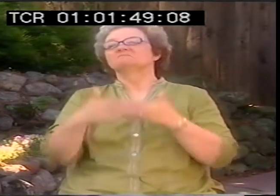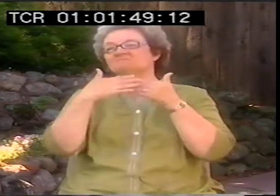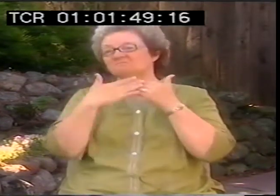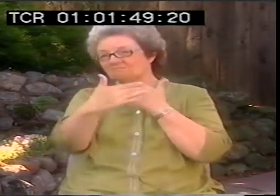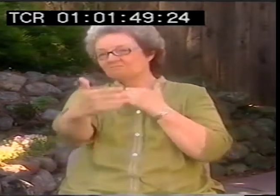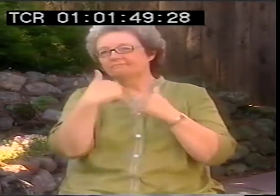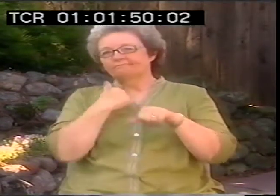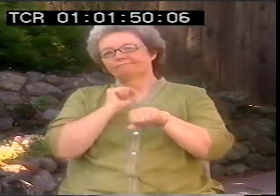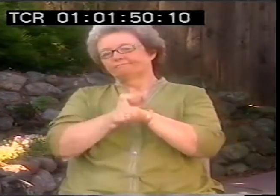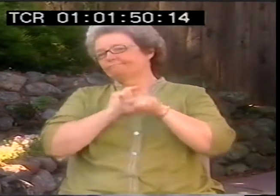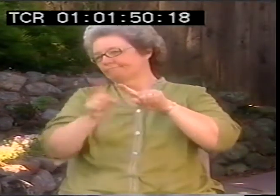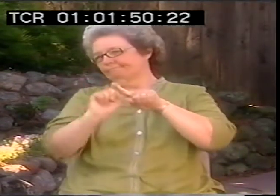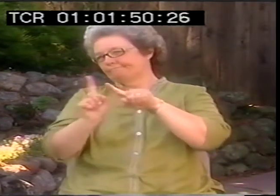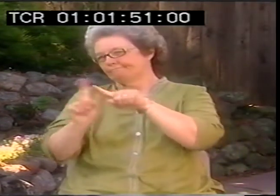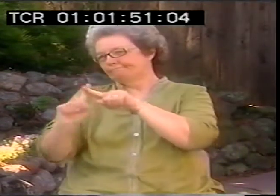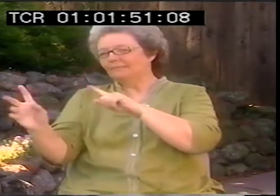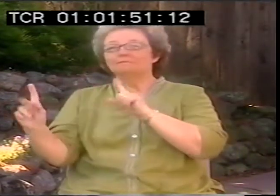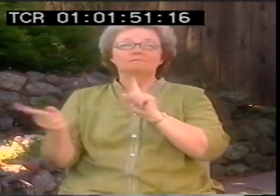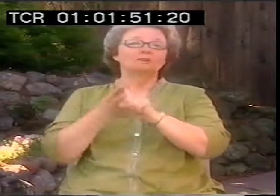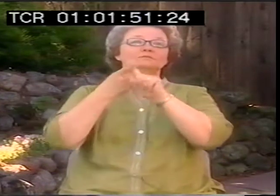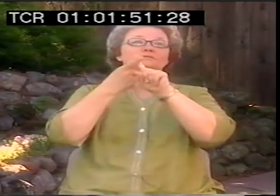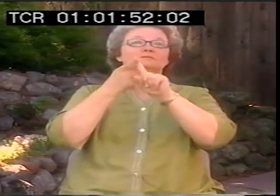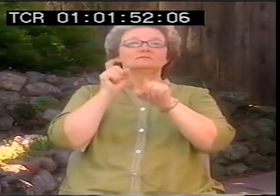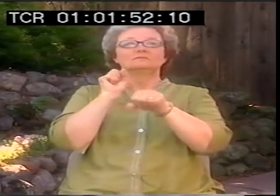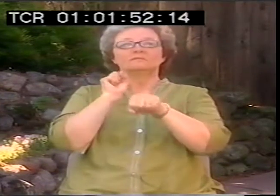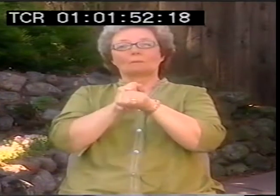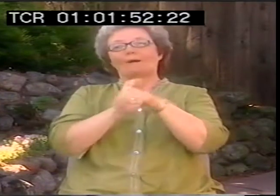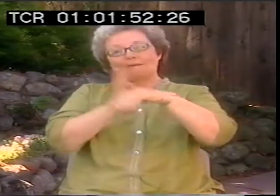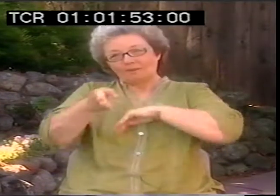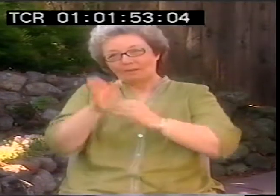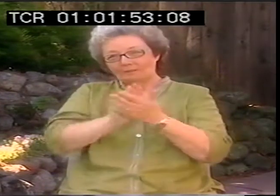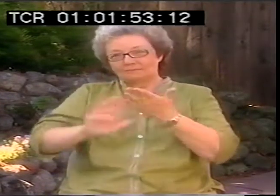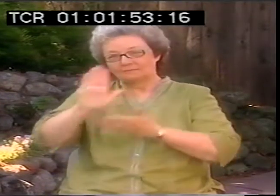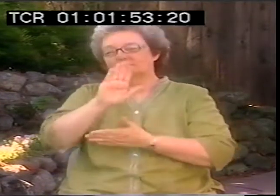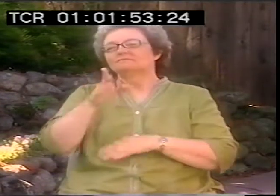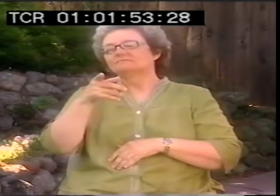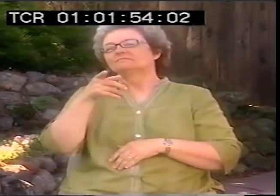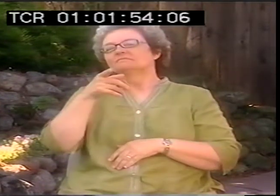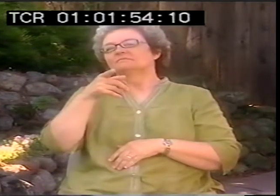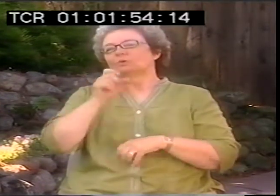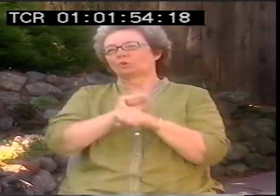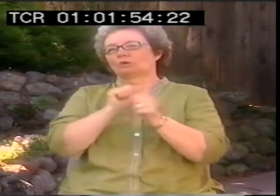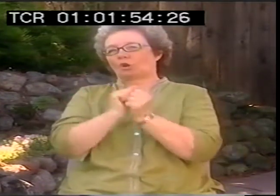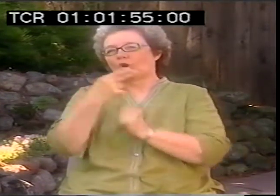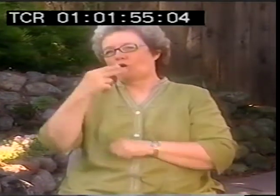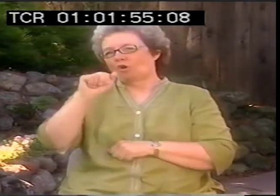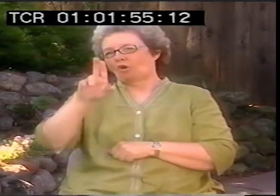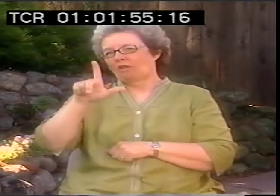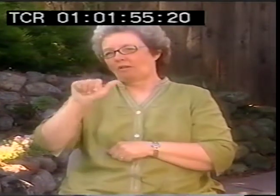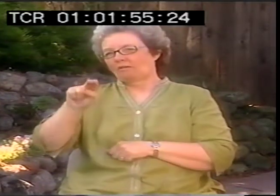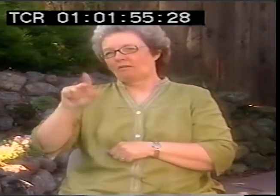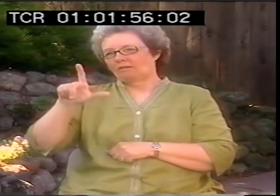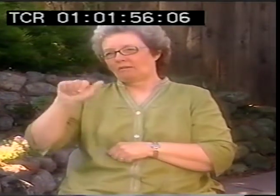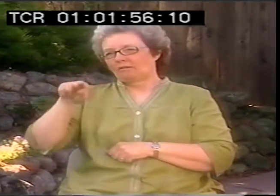And from then on, I worked at various jobs. Directly after college, I worked with Harlan Lane